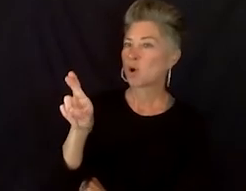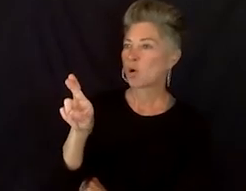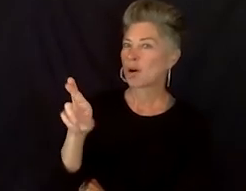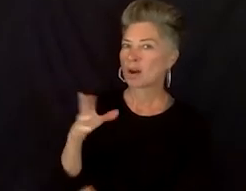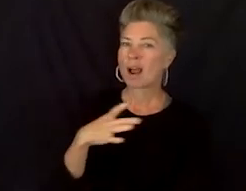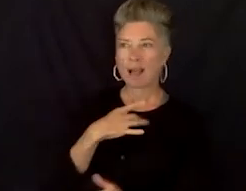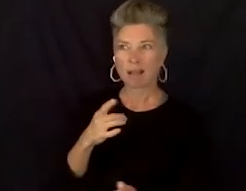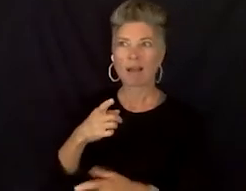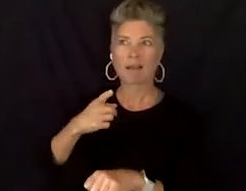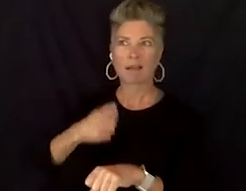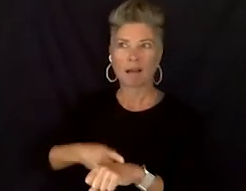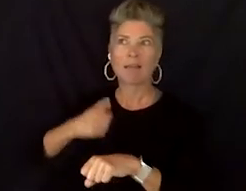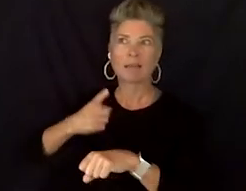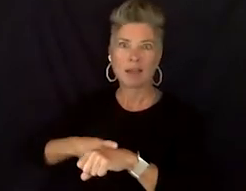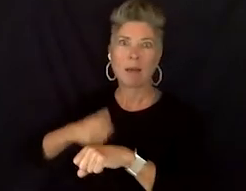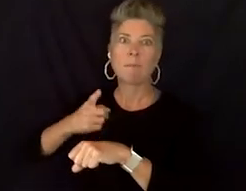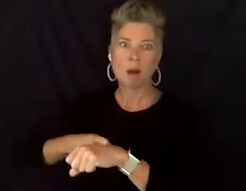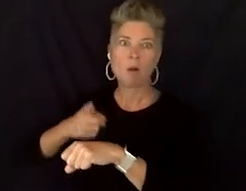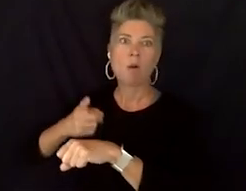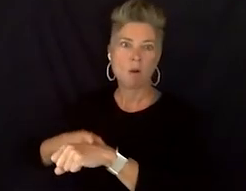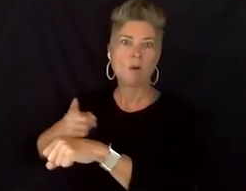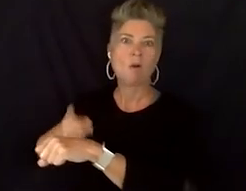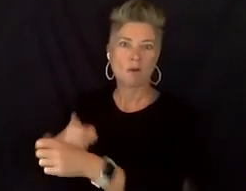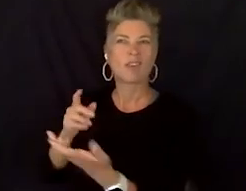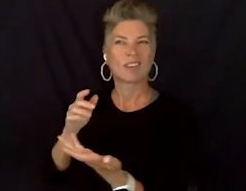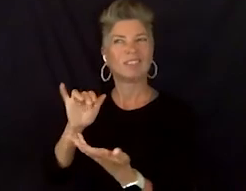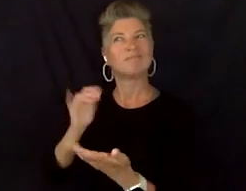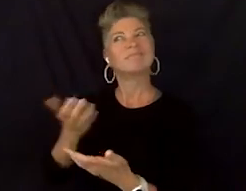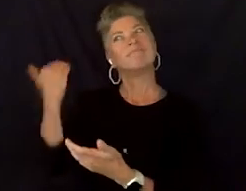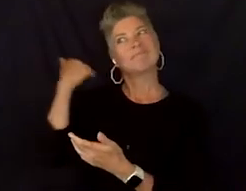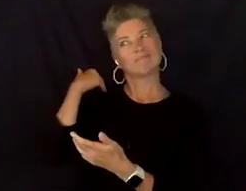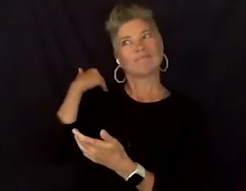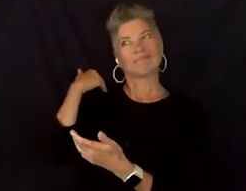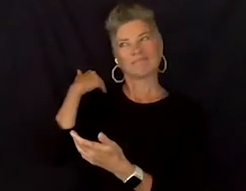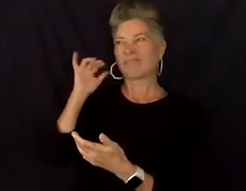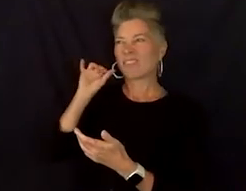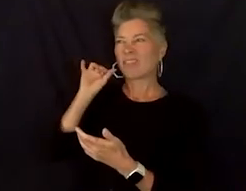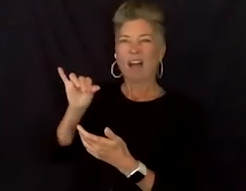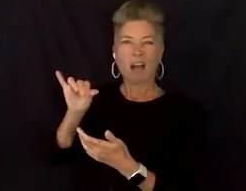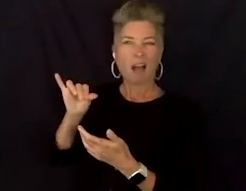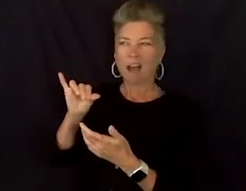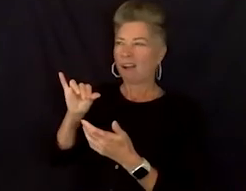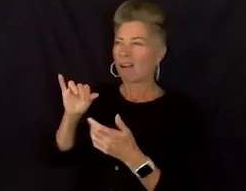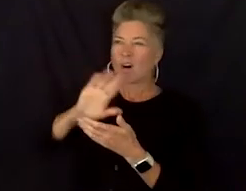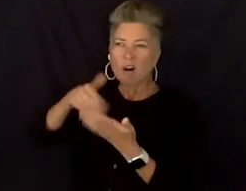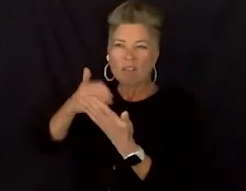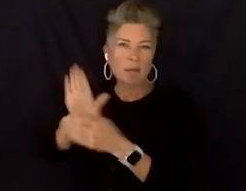I feel like it was where my life was at the time. It fit my life so perfectly in that time.